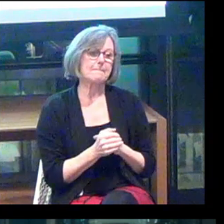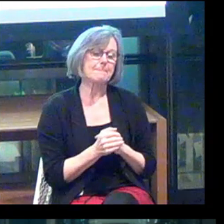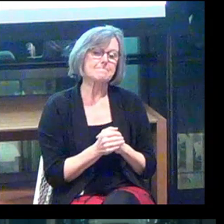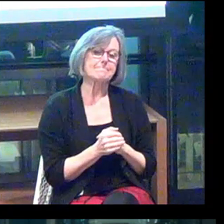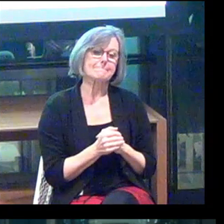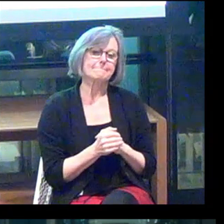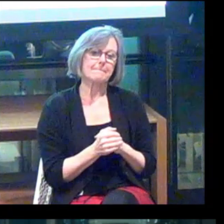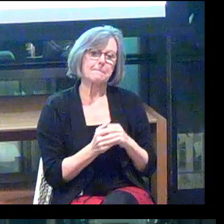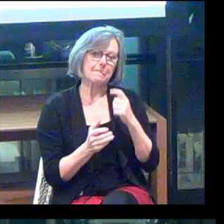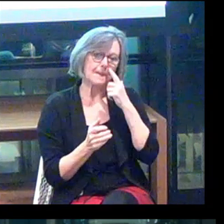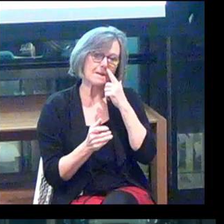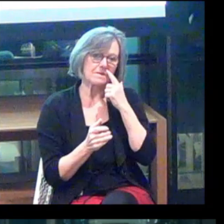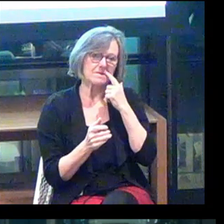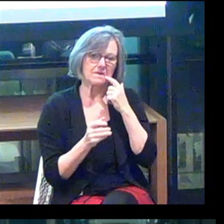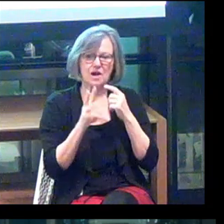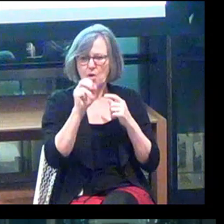And way finding apps.